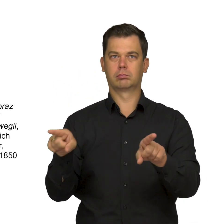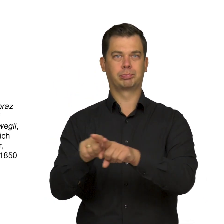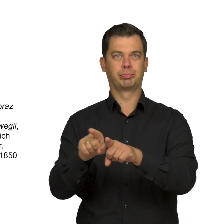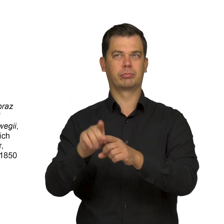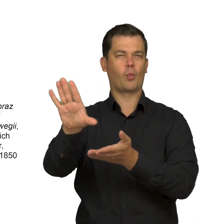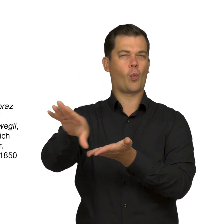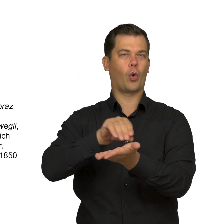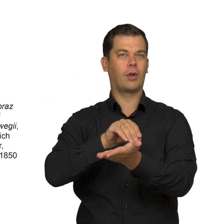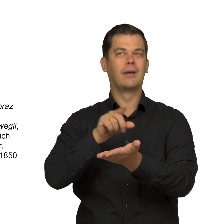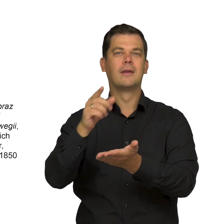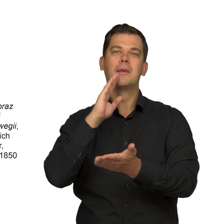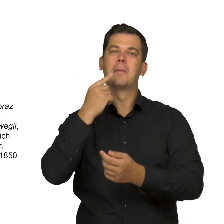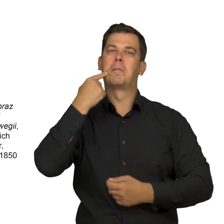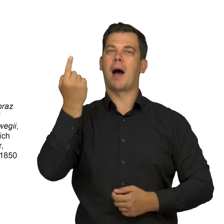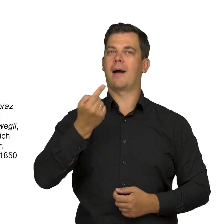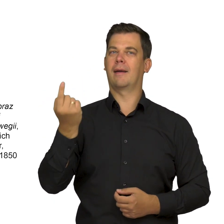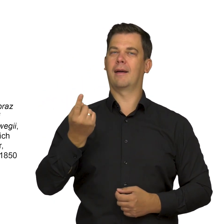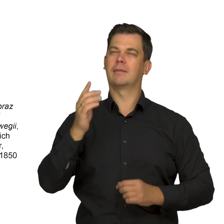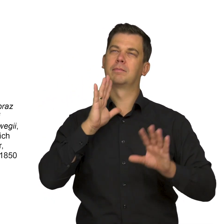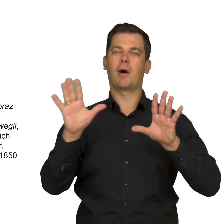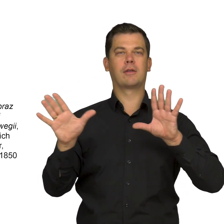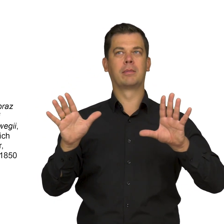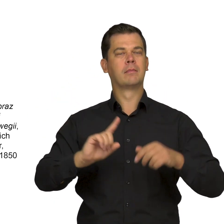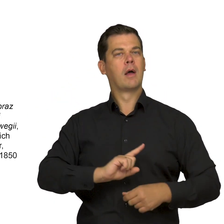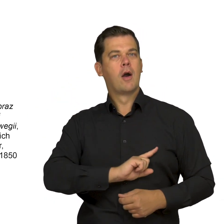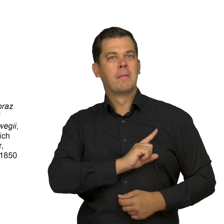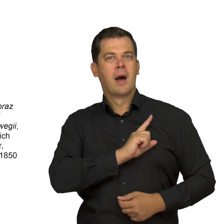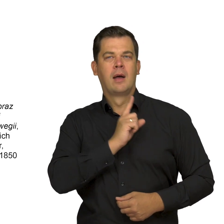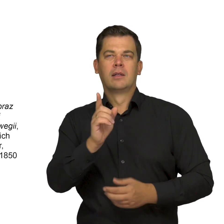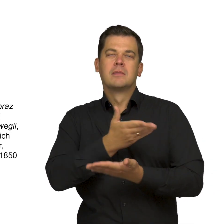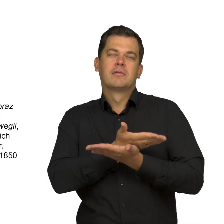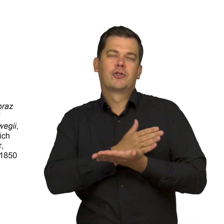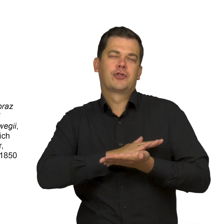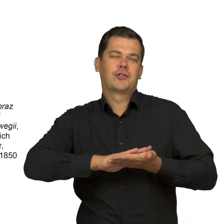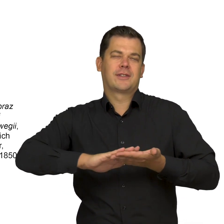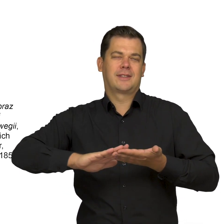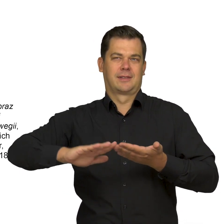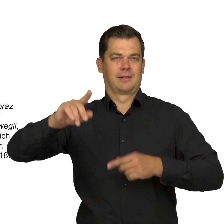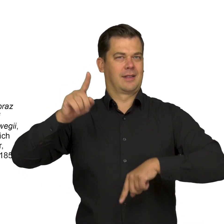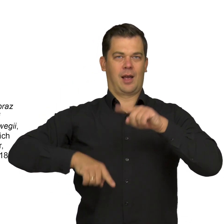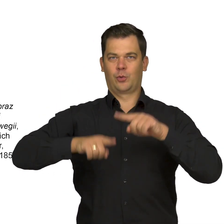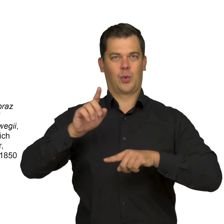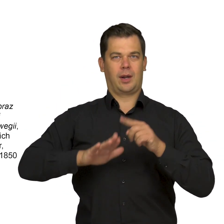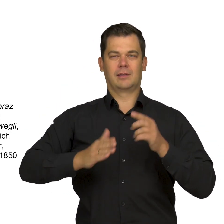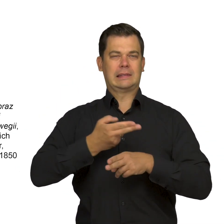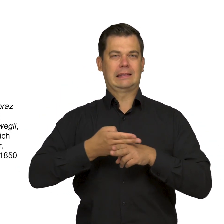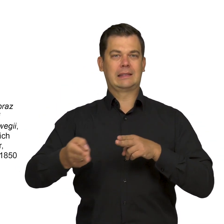The painter copied this fairy-tale, mysterious, romantic character of the Norwegian landscape.